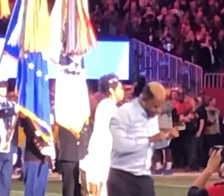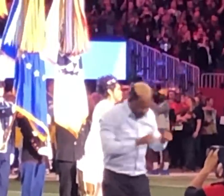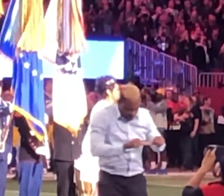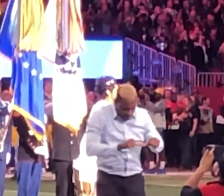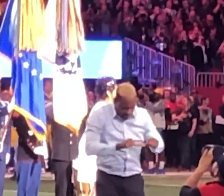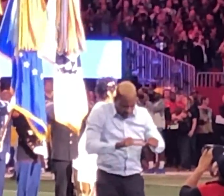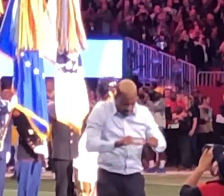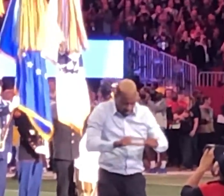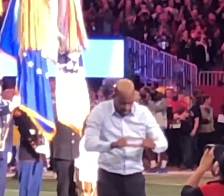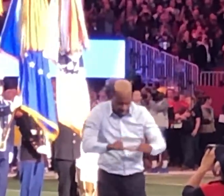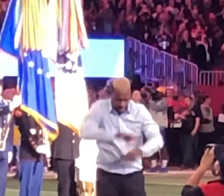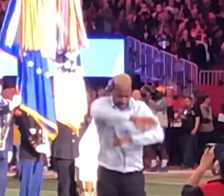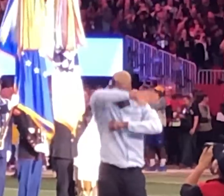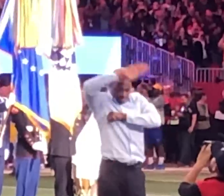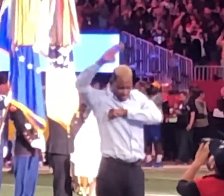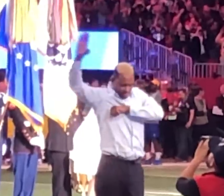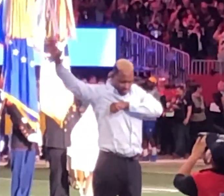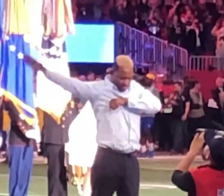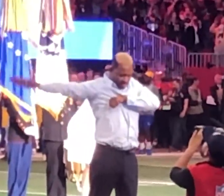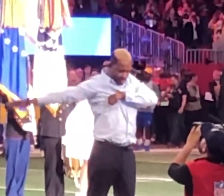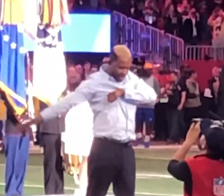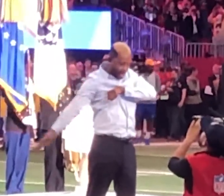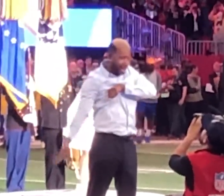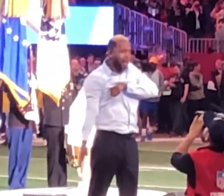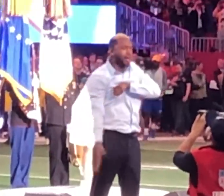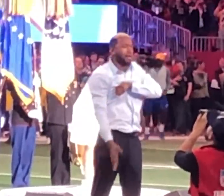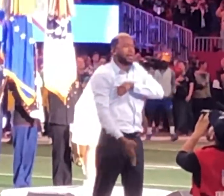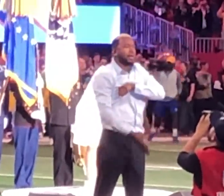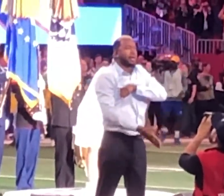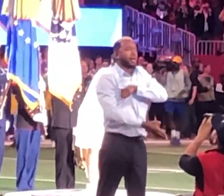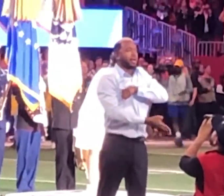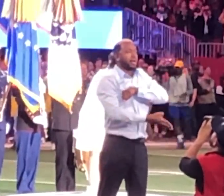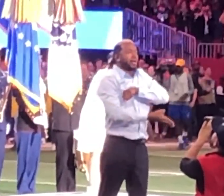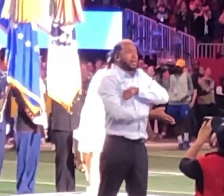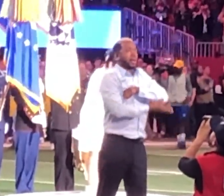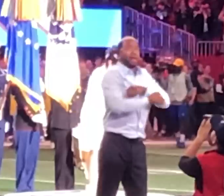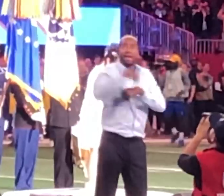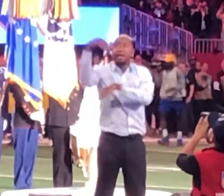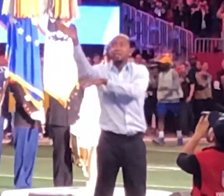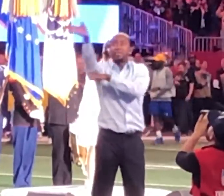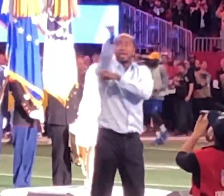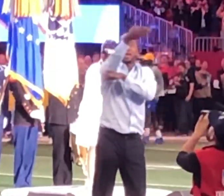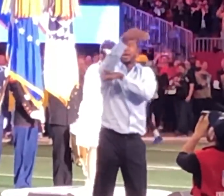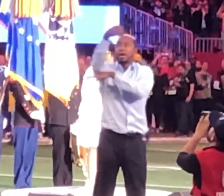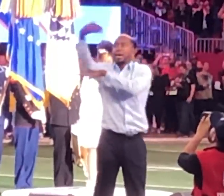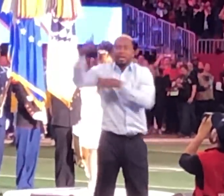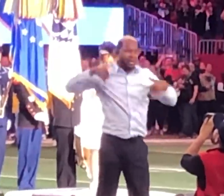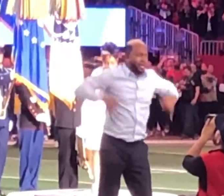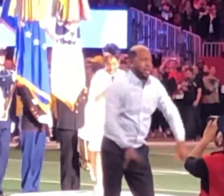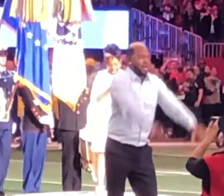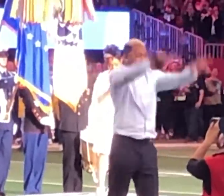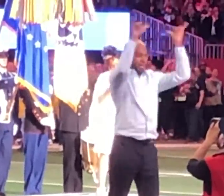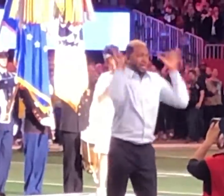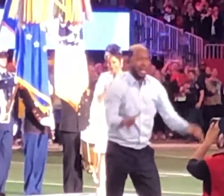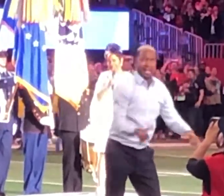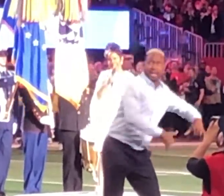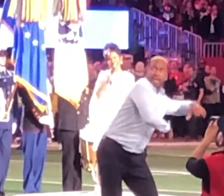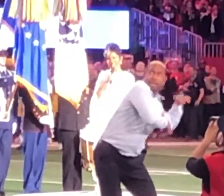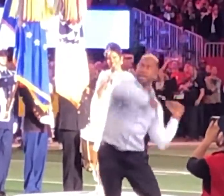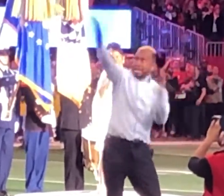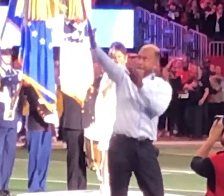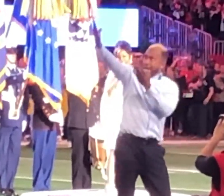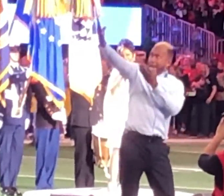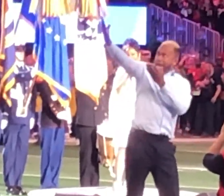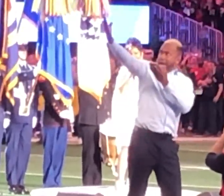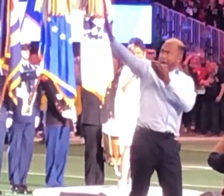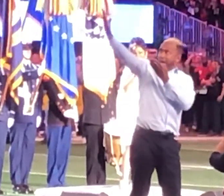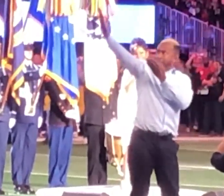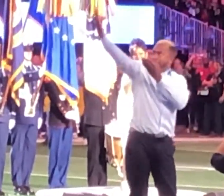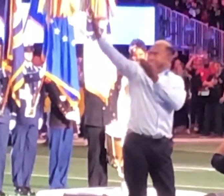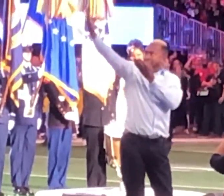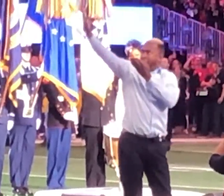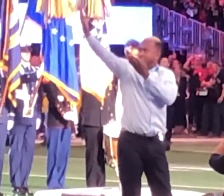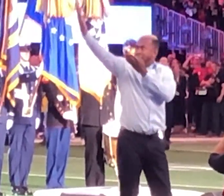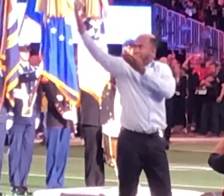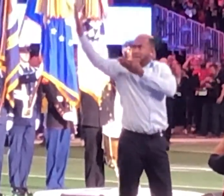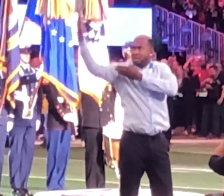Gave proof through the night that our flag was still there.